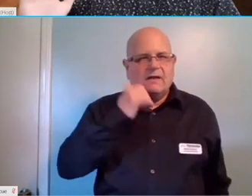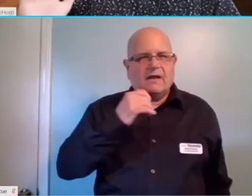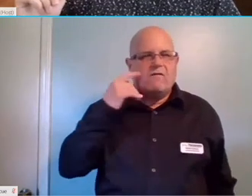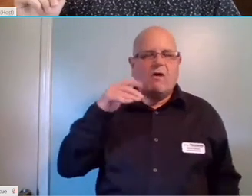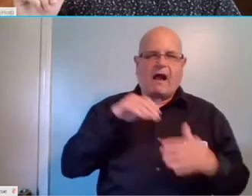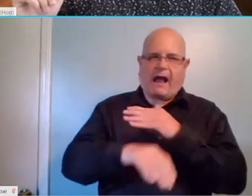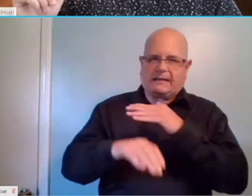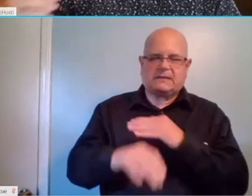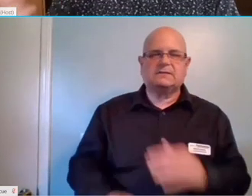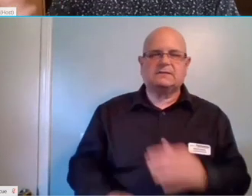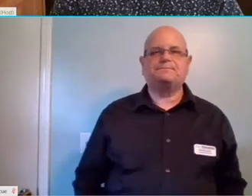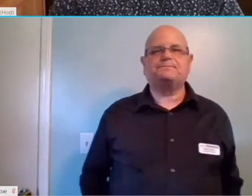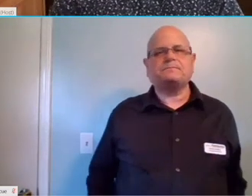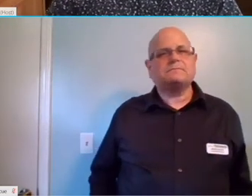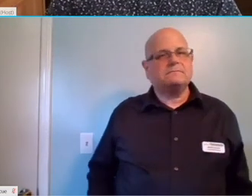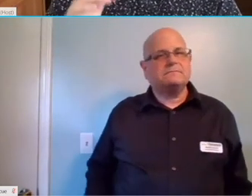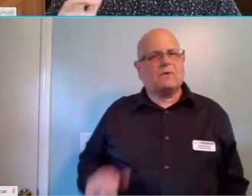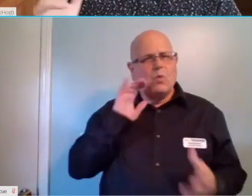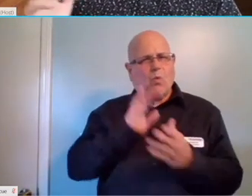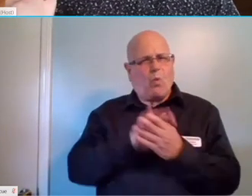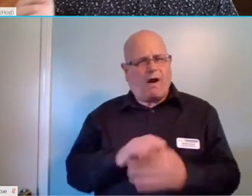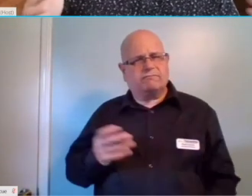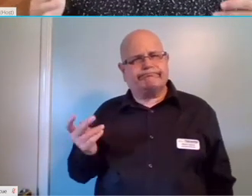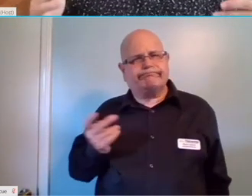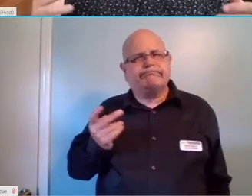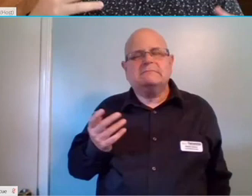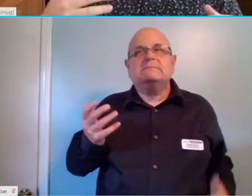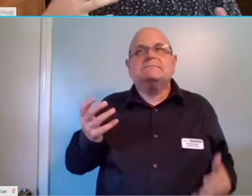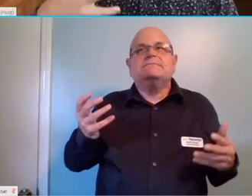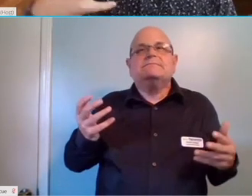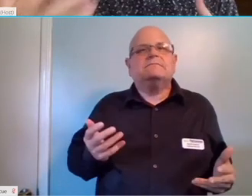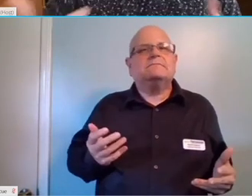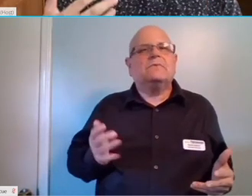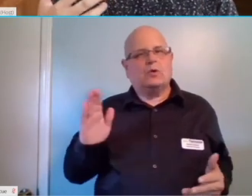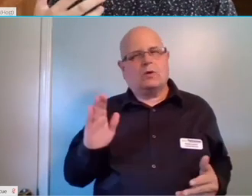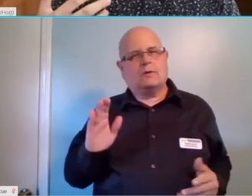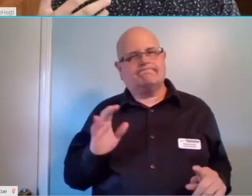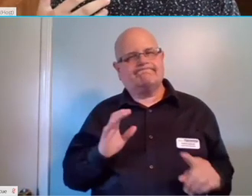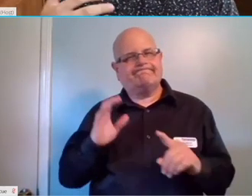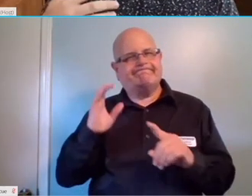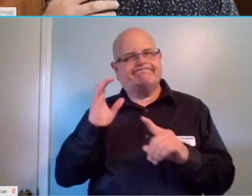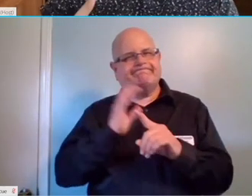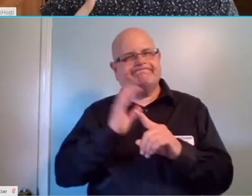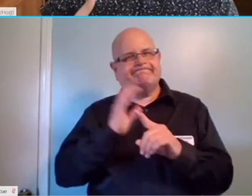With her being your partner, how has your observation or, you know, kind of your intimate